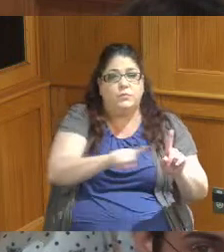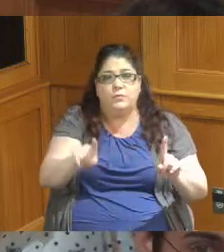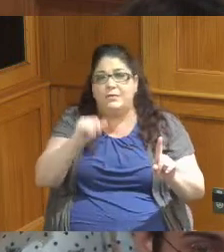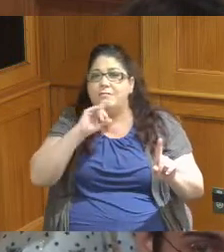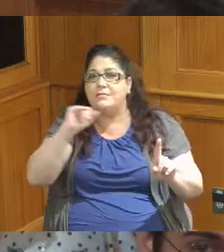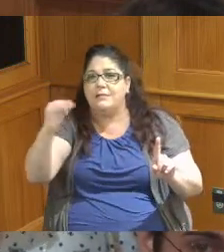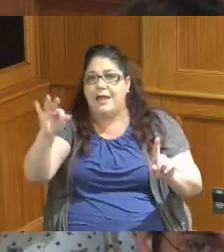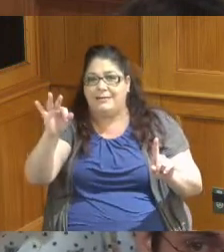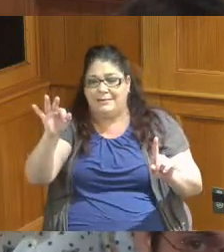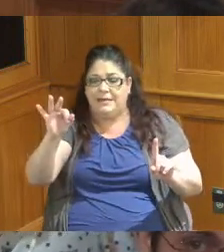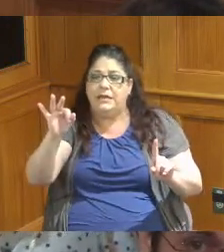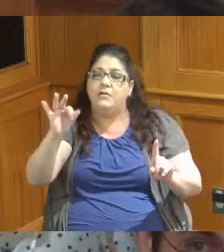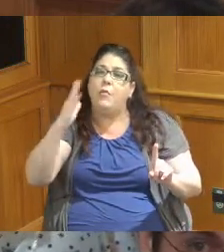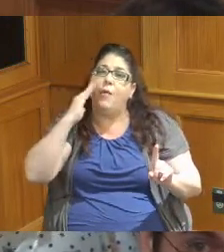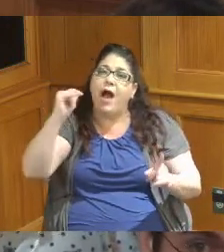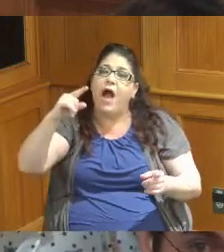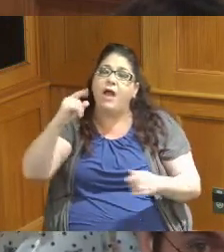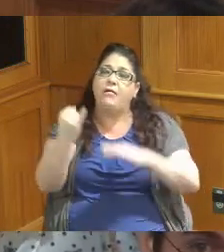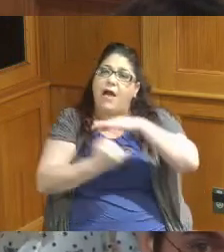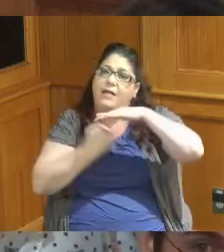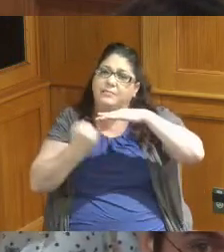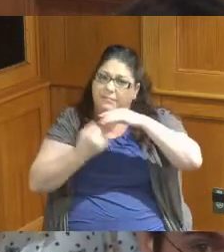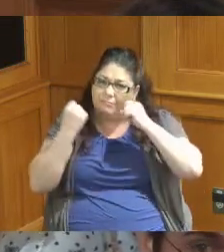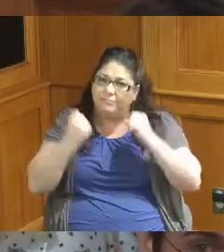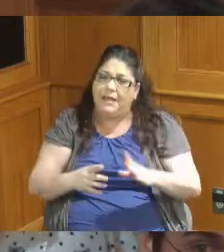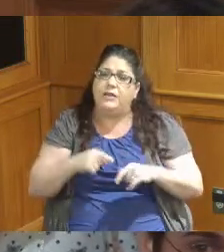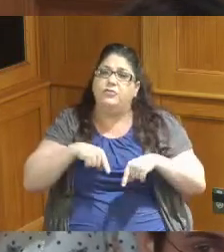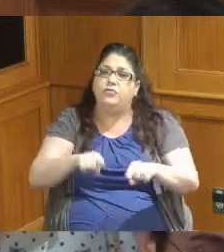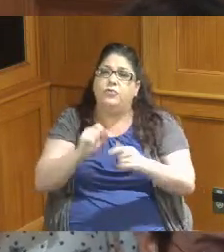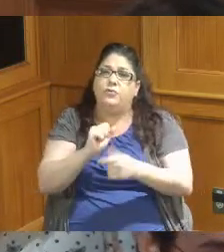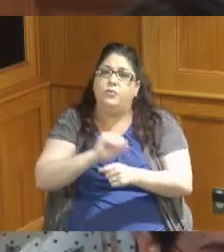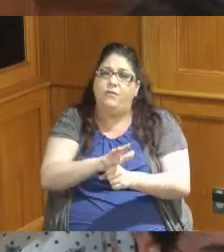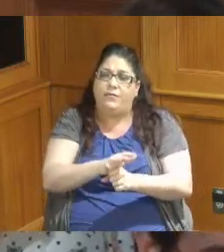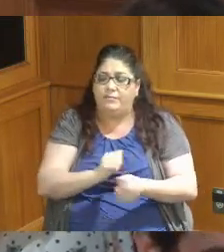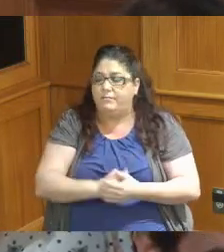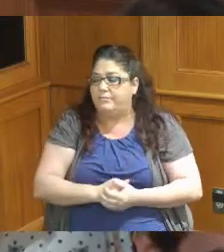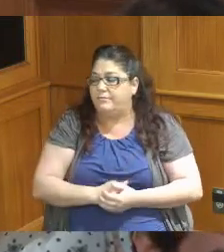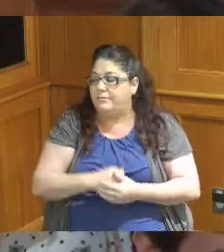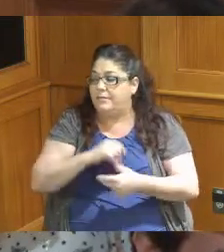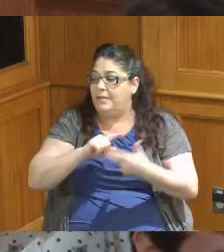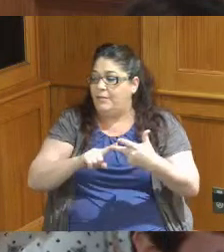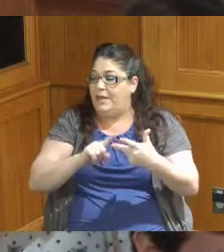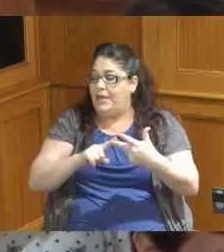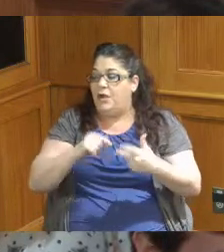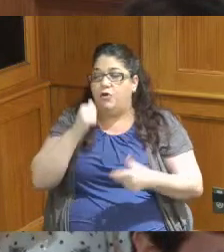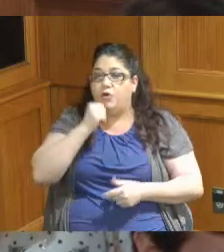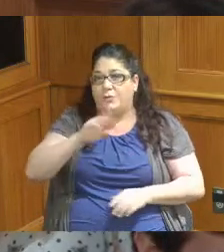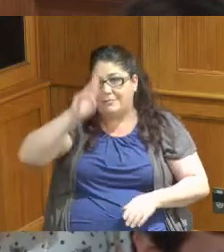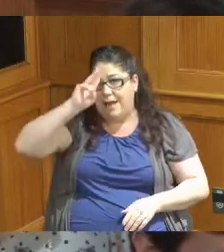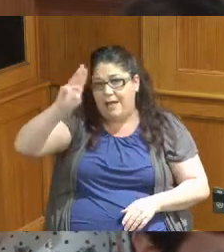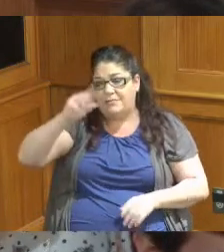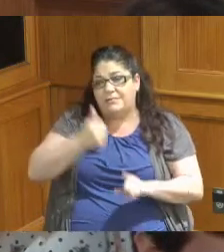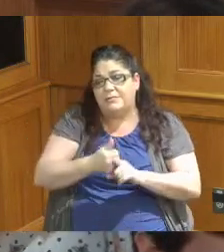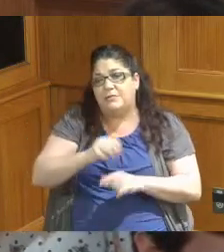social isolation due to Covid item number three is with Girl Scouts of Western Ohio for 150,000